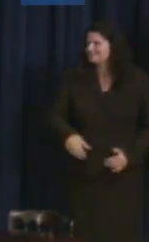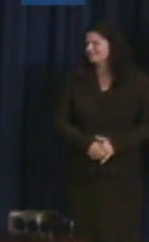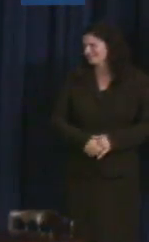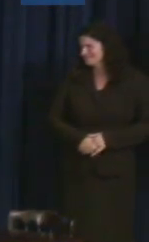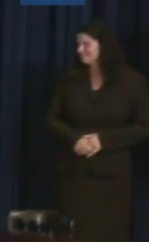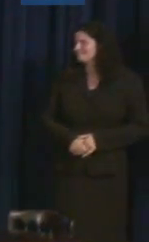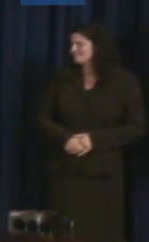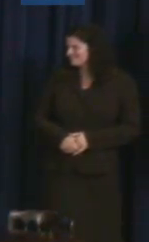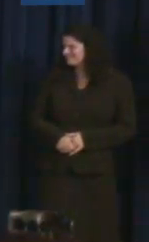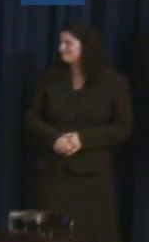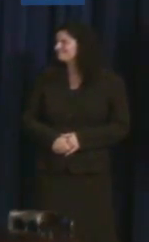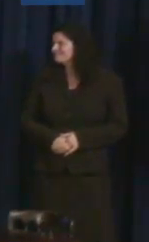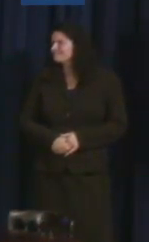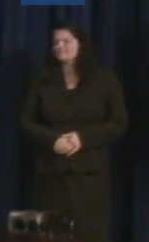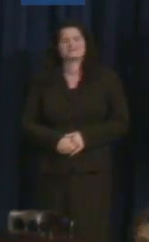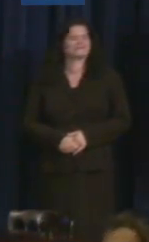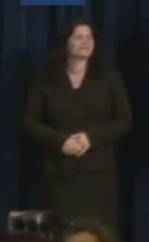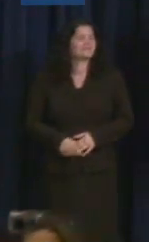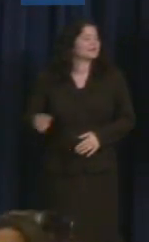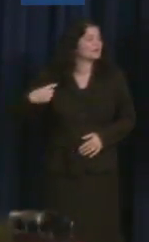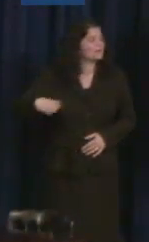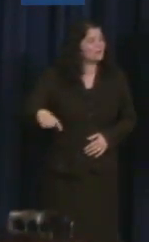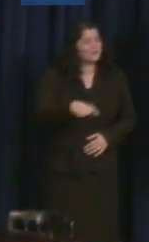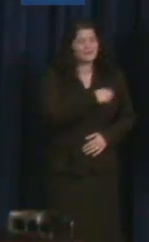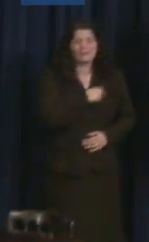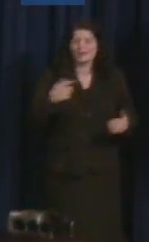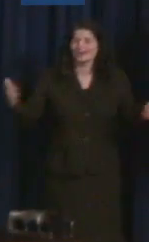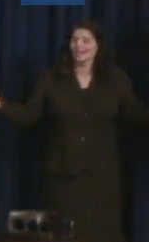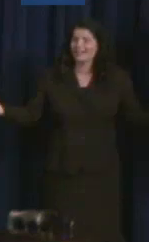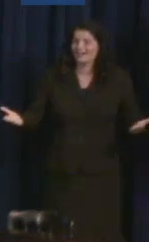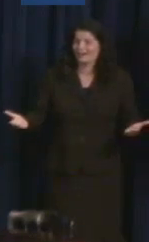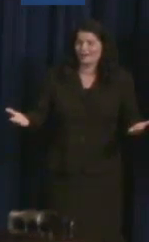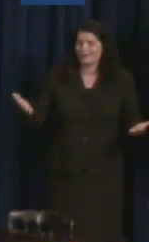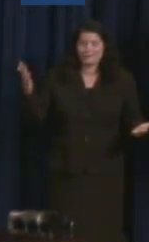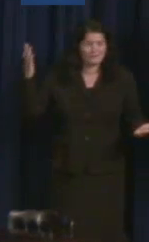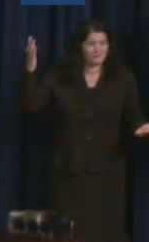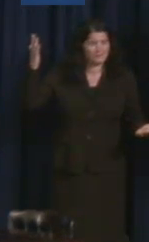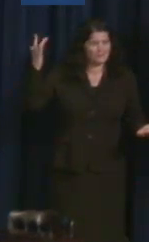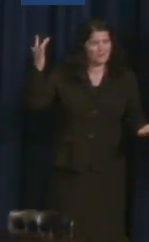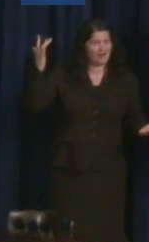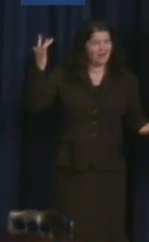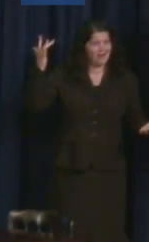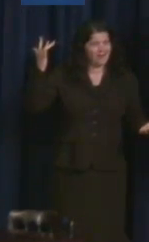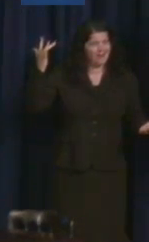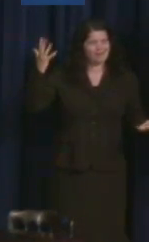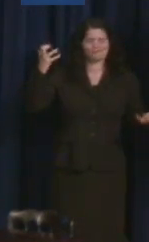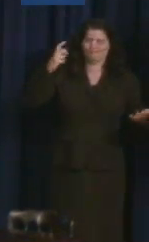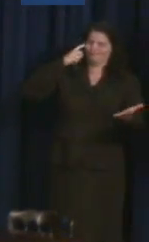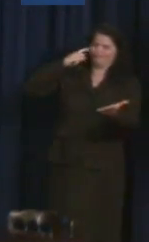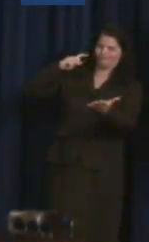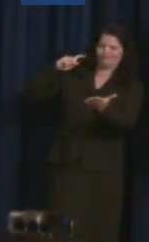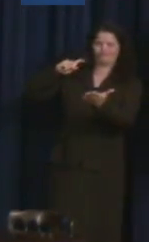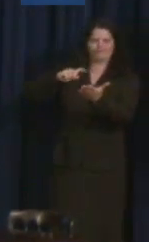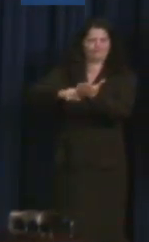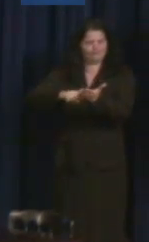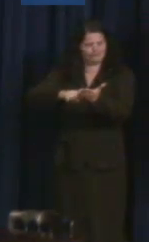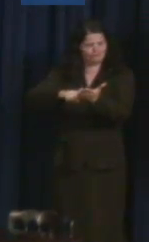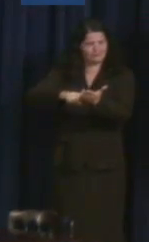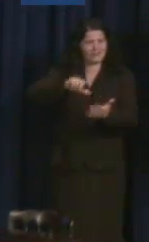And we are all here to remark (clears throat) or note the 25th anniversary of the Americans with Disabilities Act.